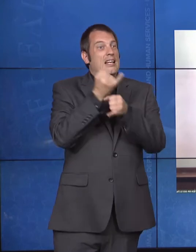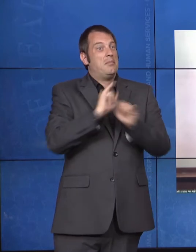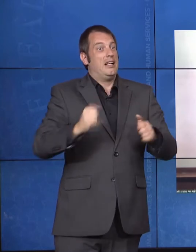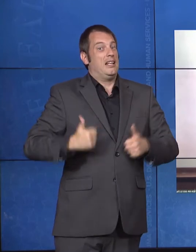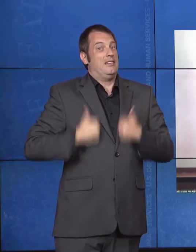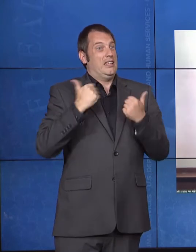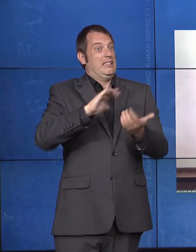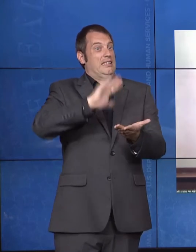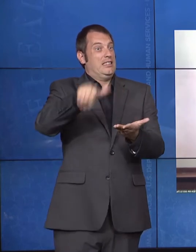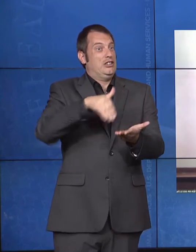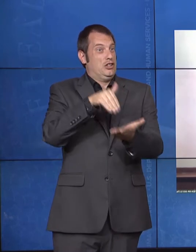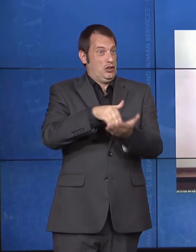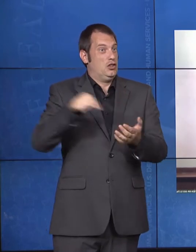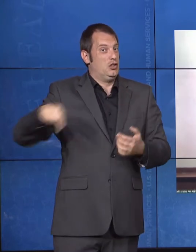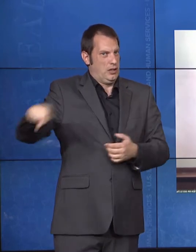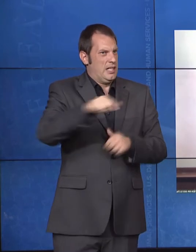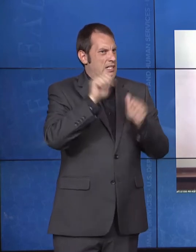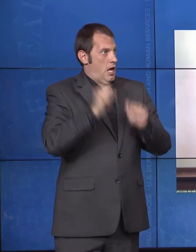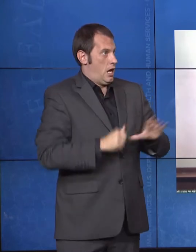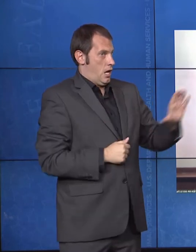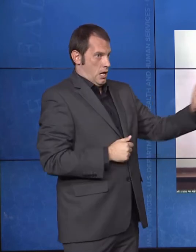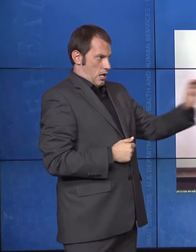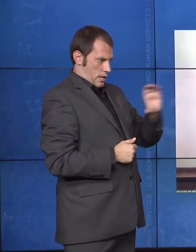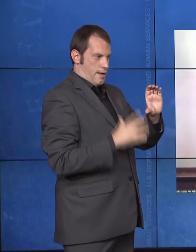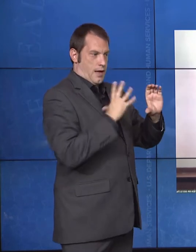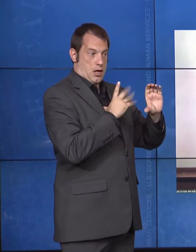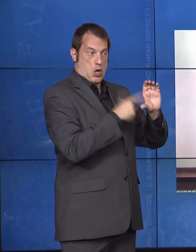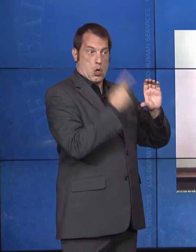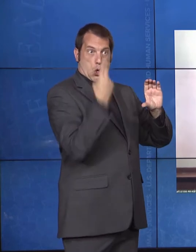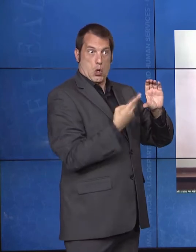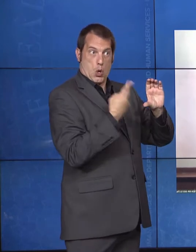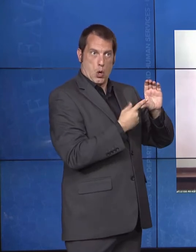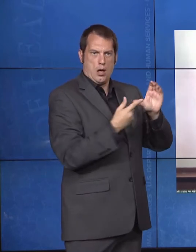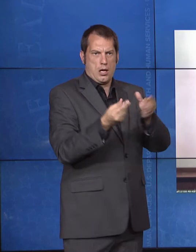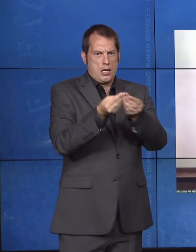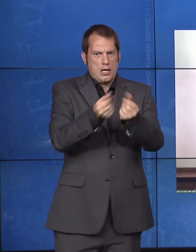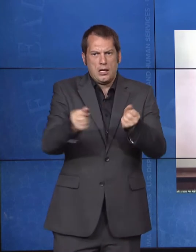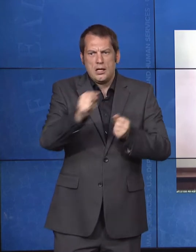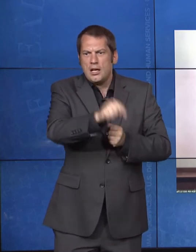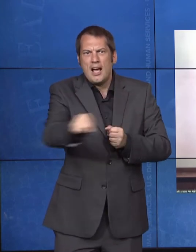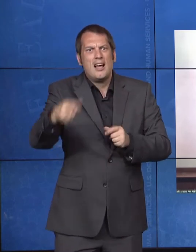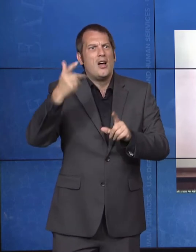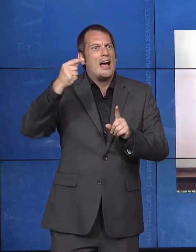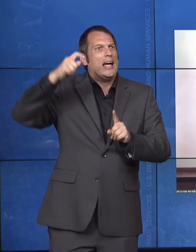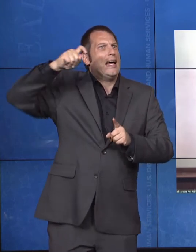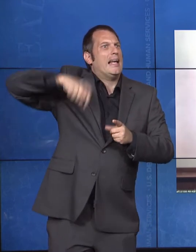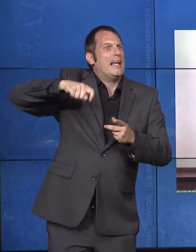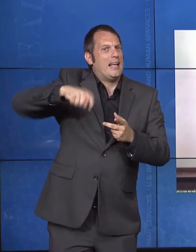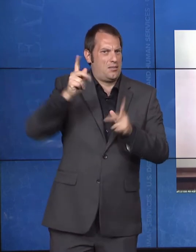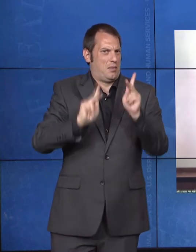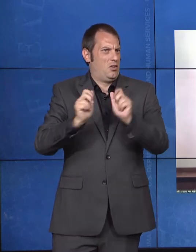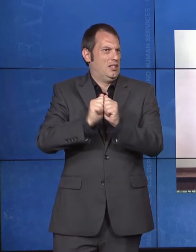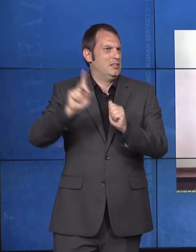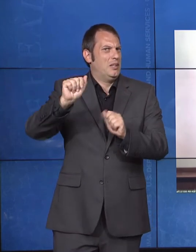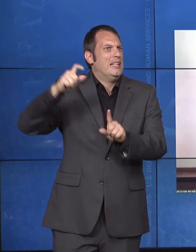needs of people with disabilities. That included food, personal care and basic home items,